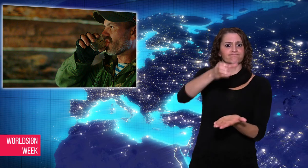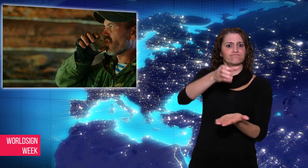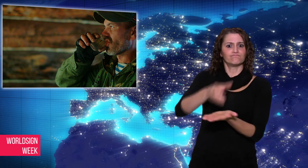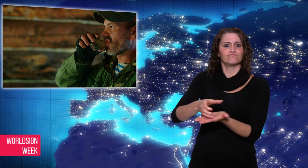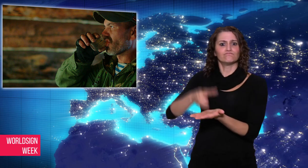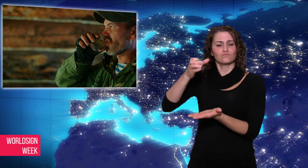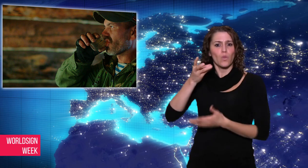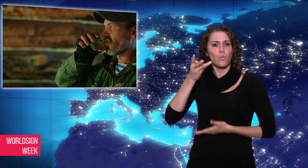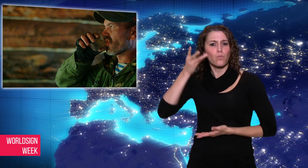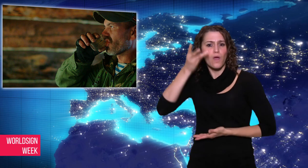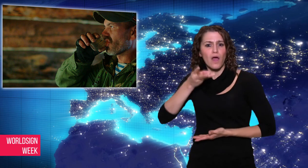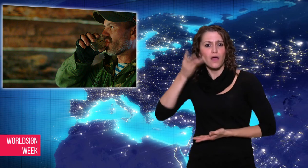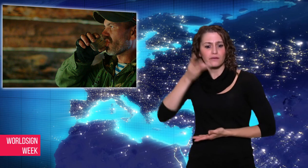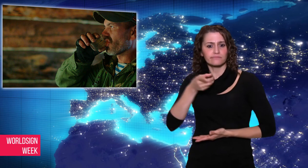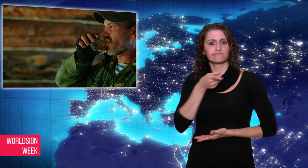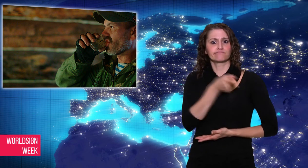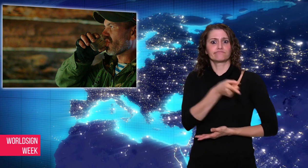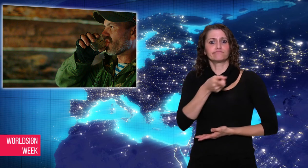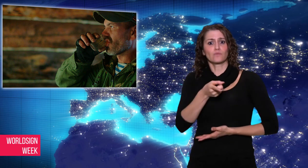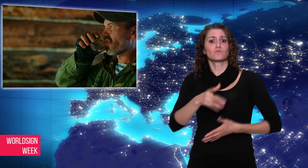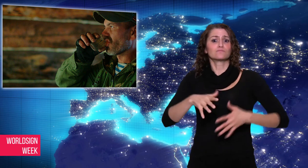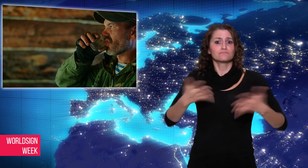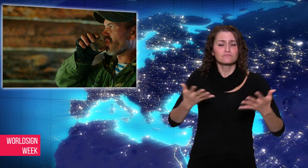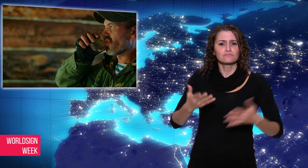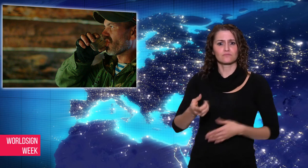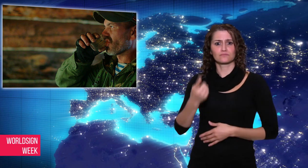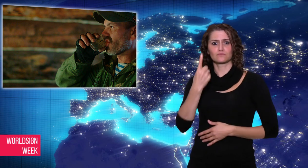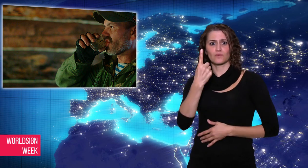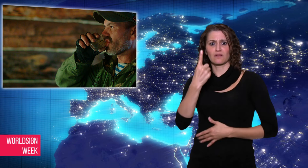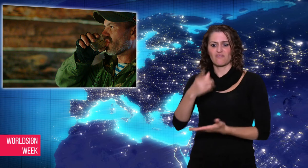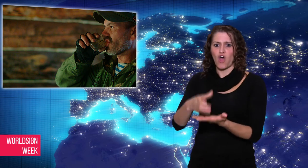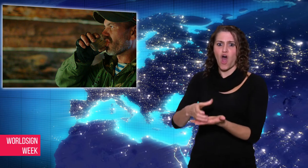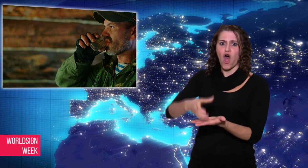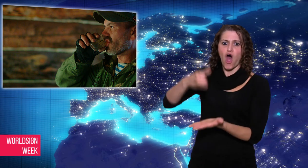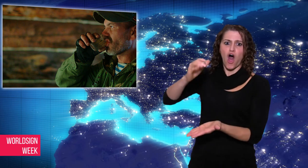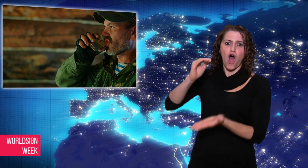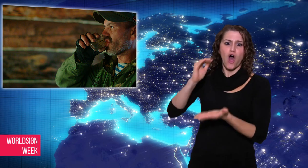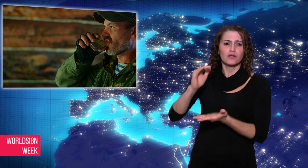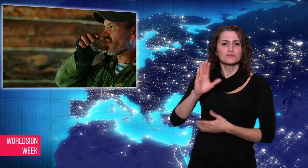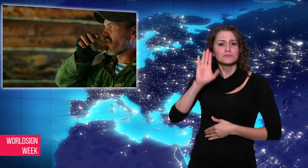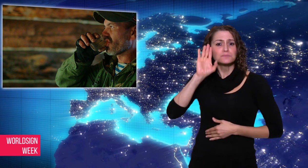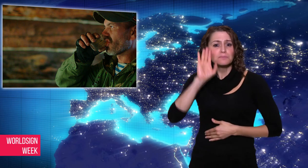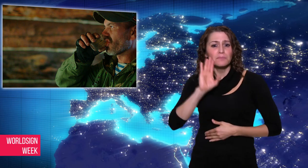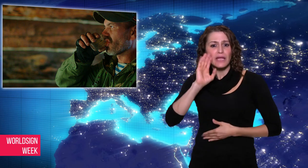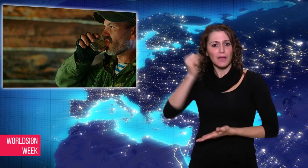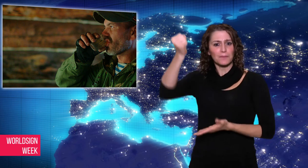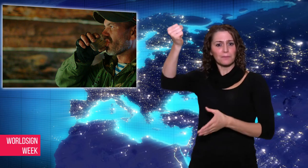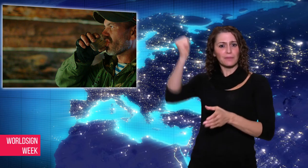glasses of wine, a large bottle